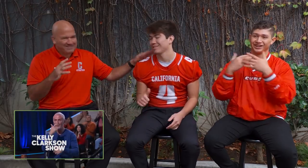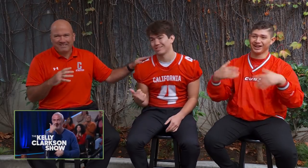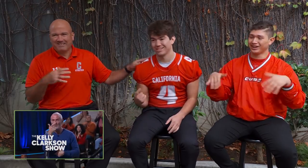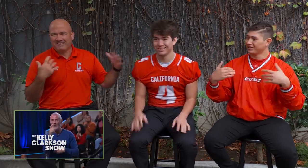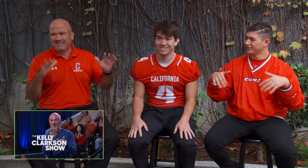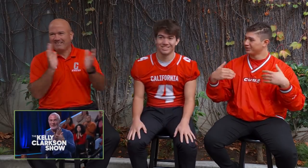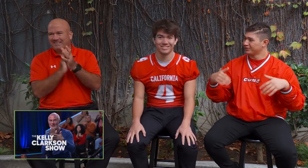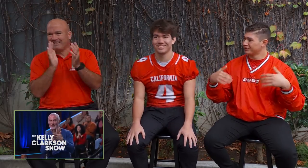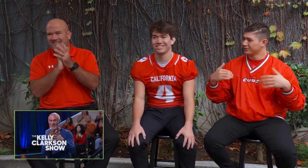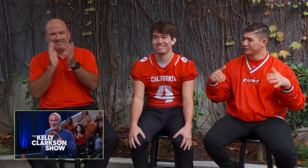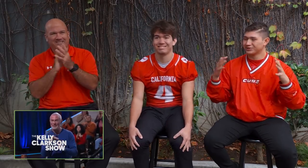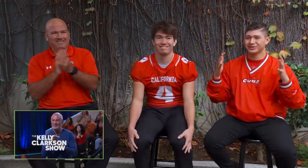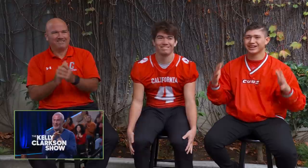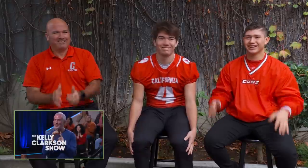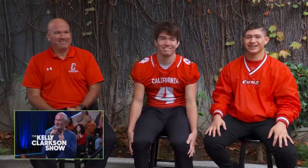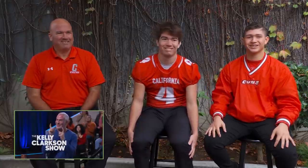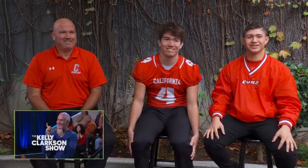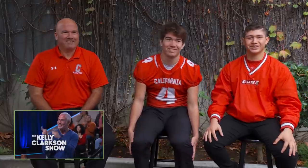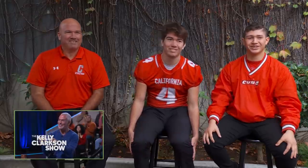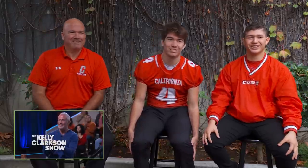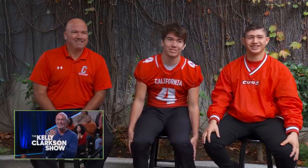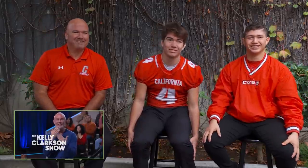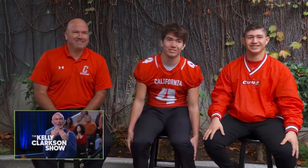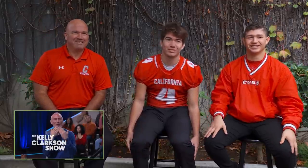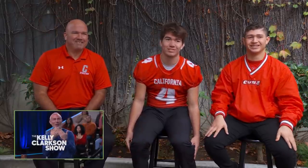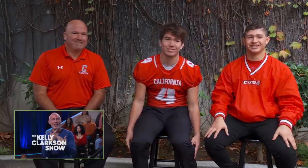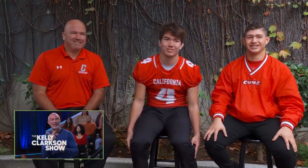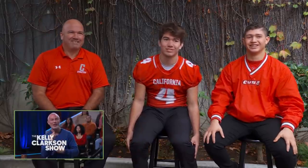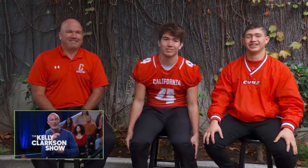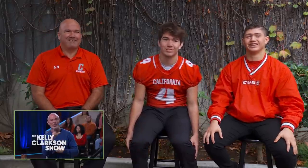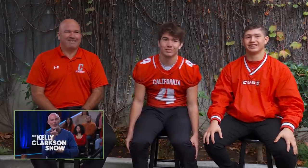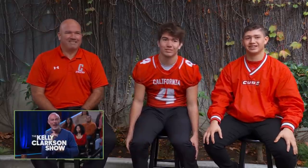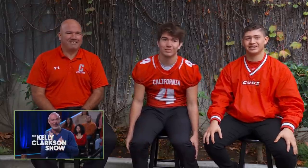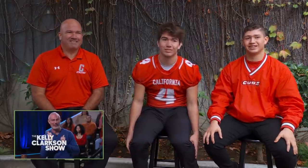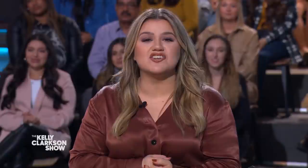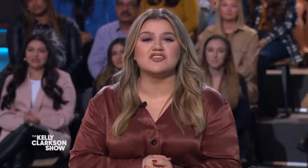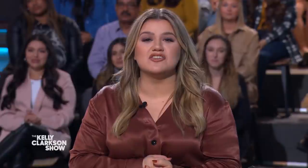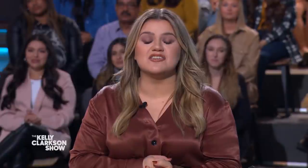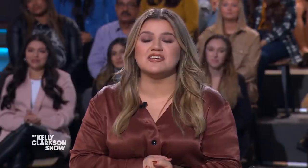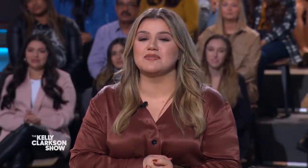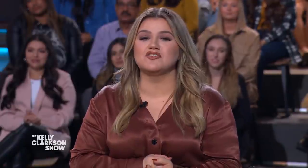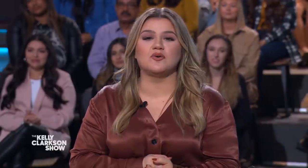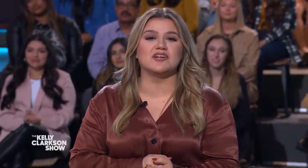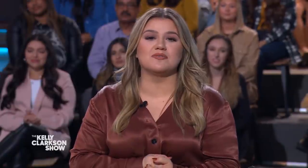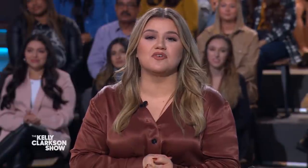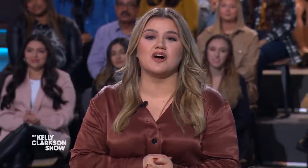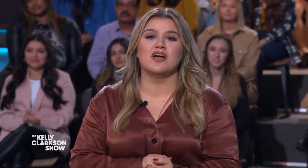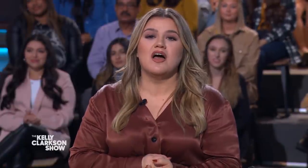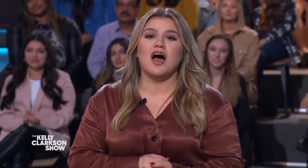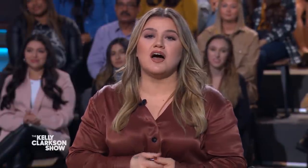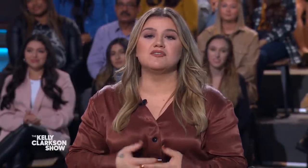And thank you so much to Galaxy Theaters for providing the theater and the concessions to the team. That's so awesome of y'all.